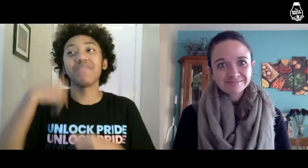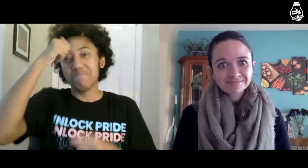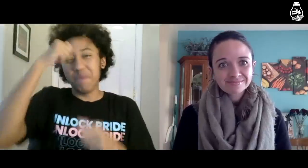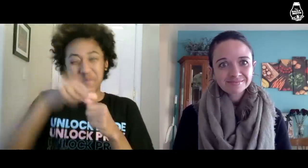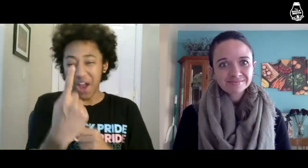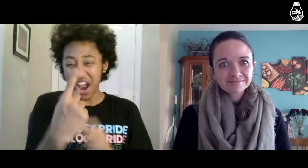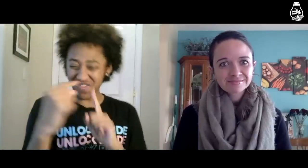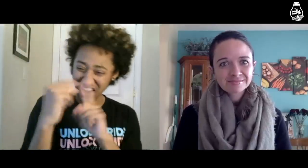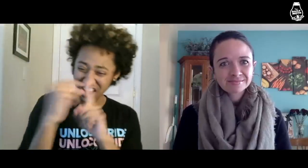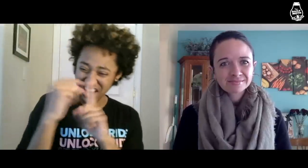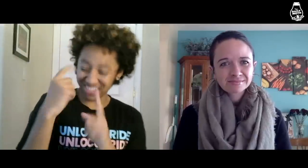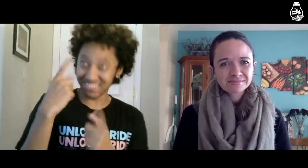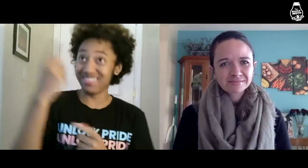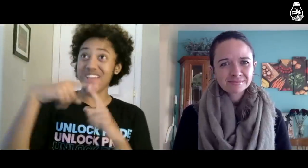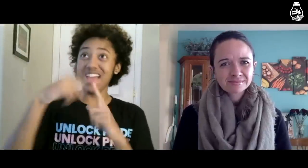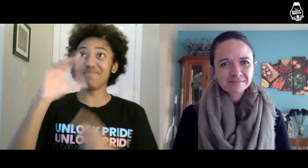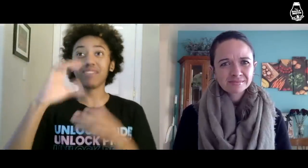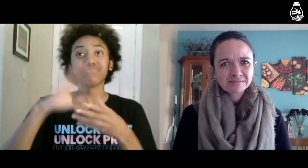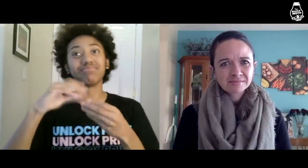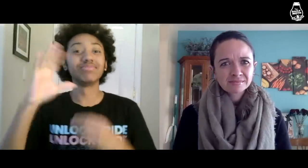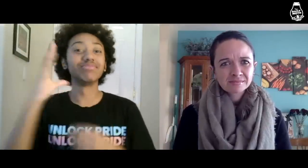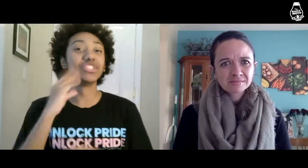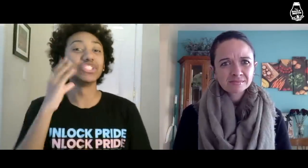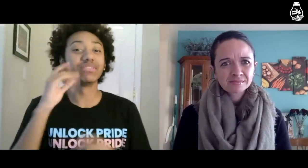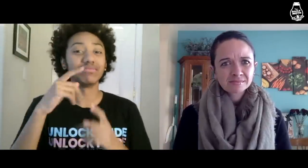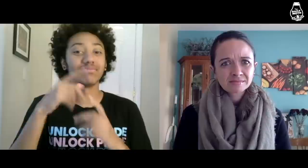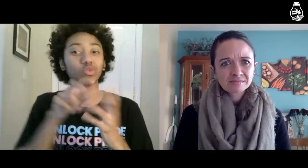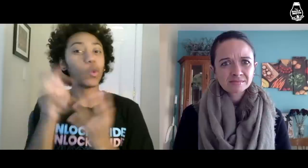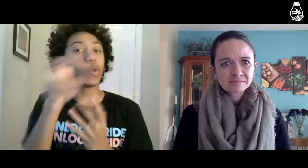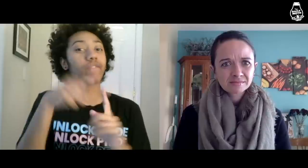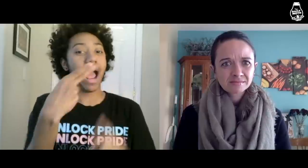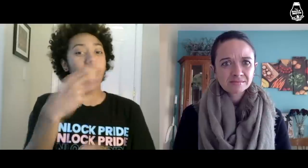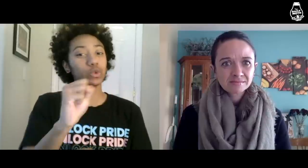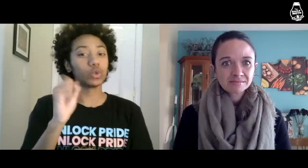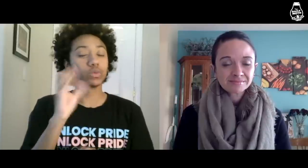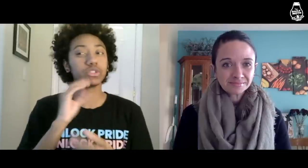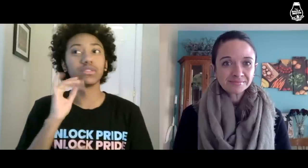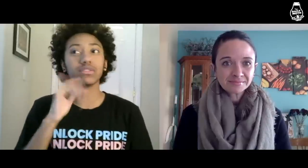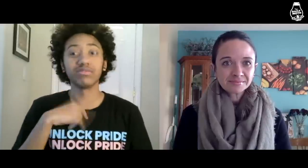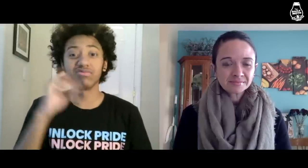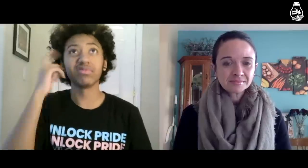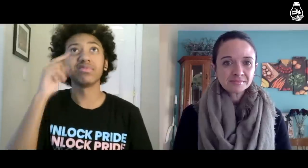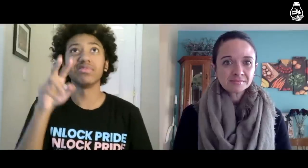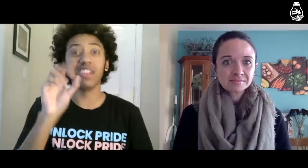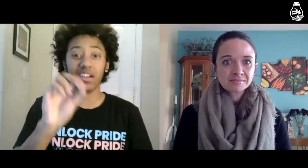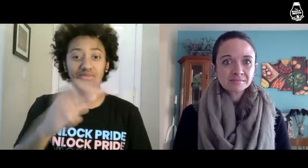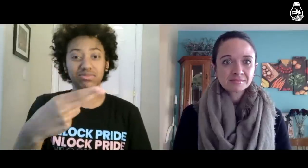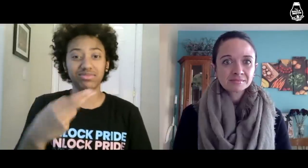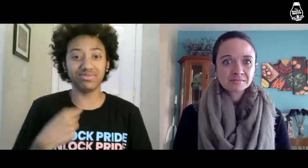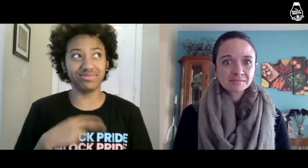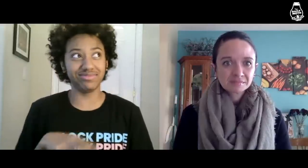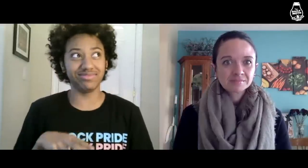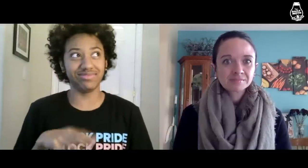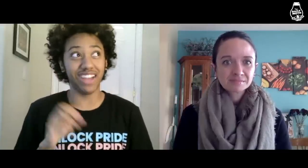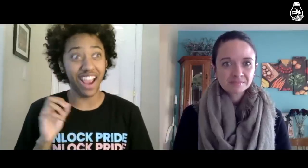I remember one word when Blake shared their experience and journey through high school. I just thought, “Oh”.